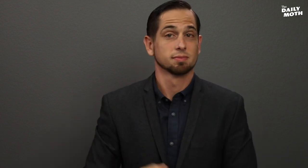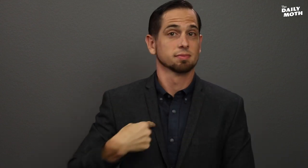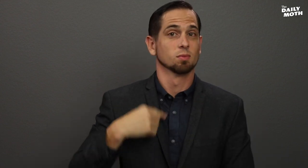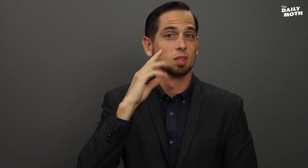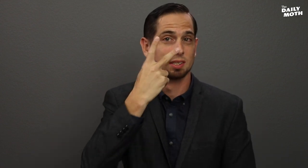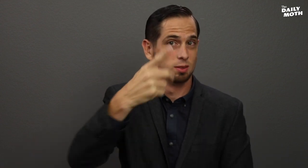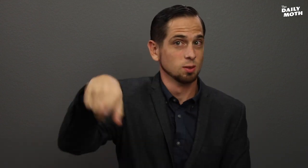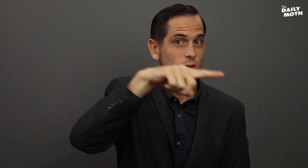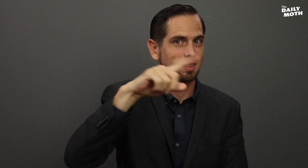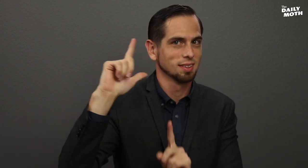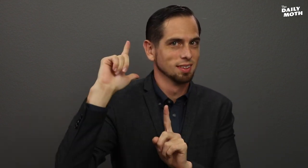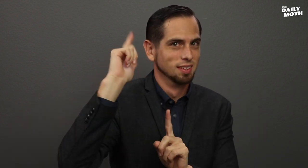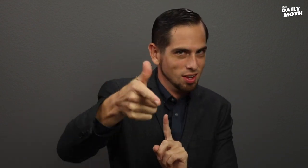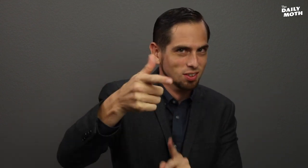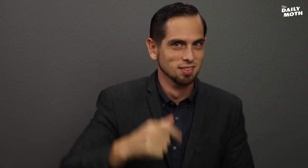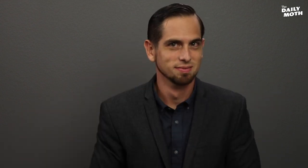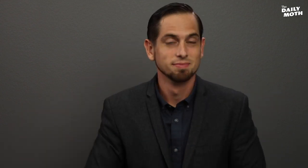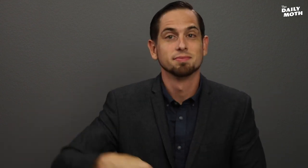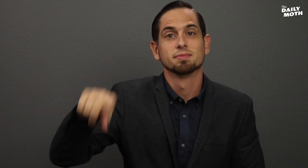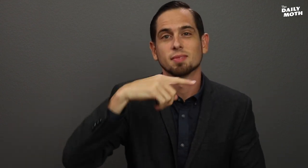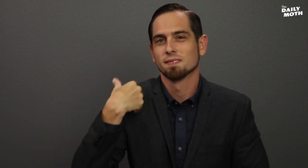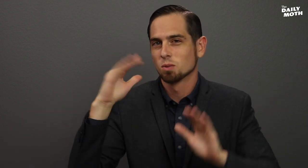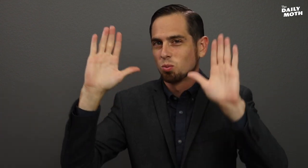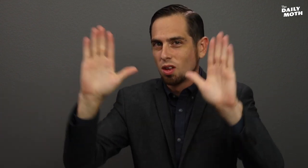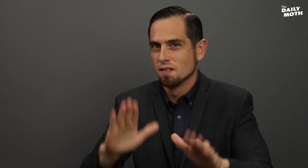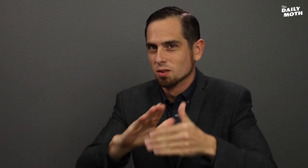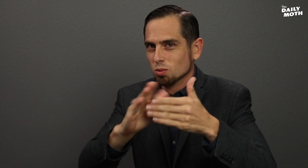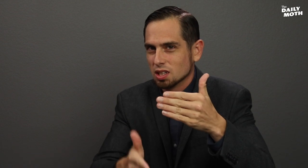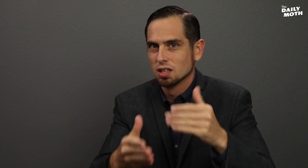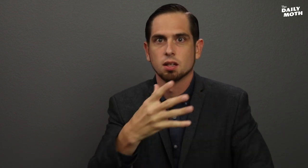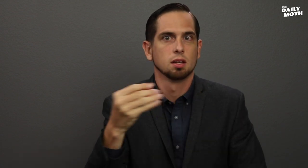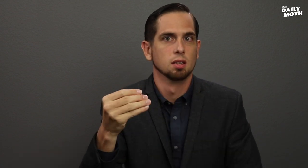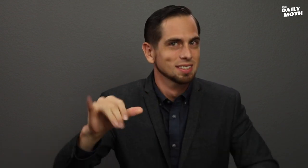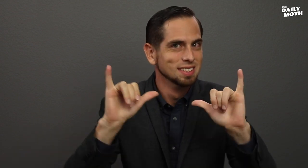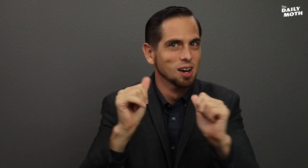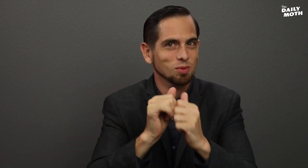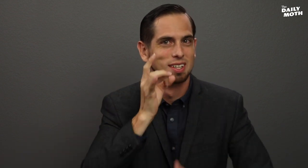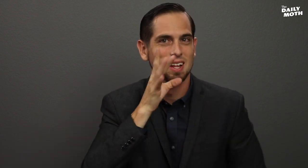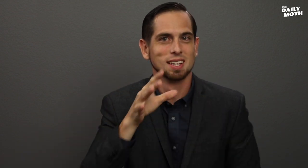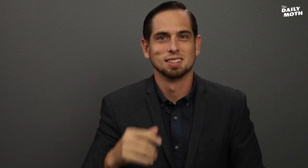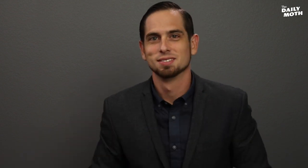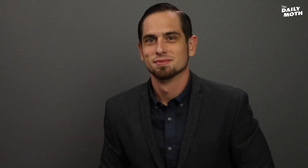I’ll see you all later. Have a wonderful weekend, and stay with the light!